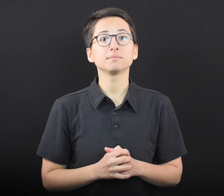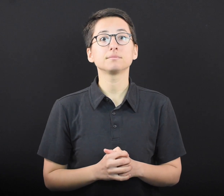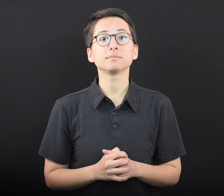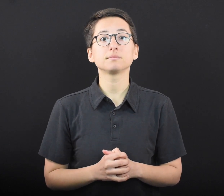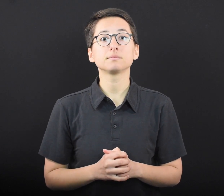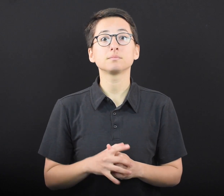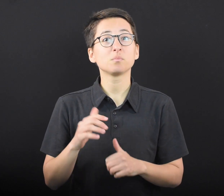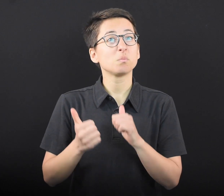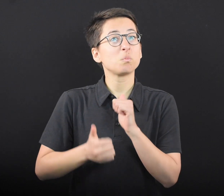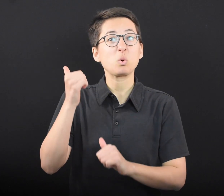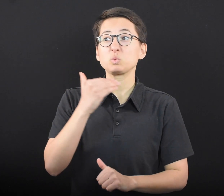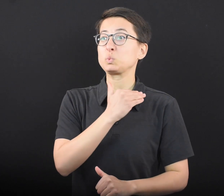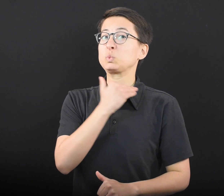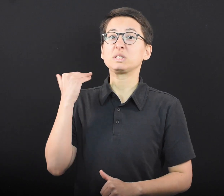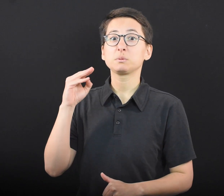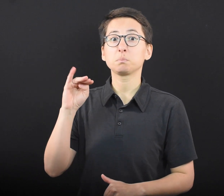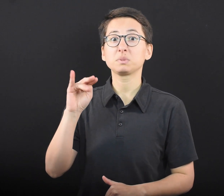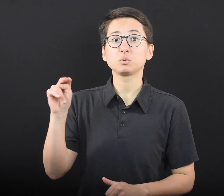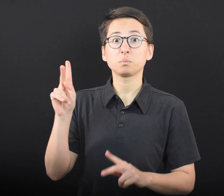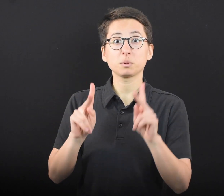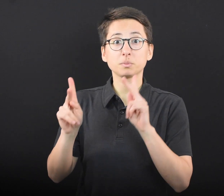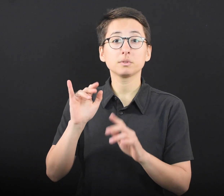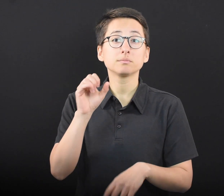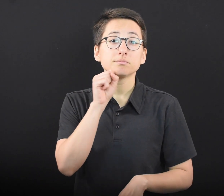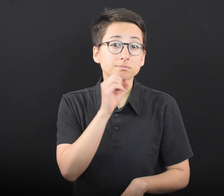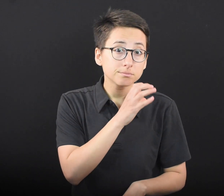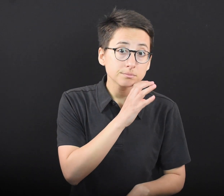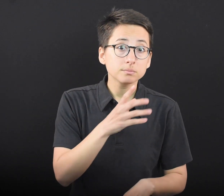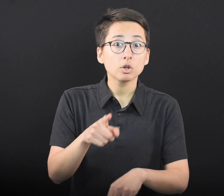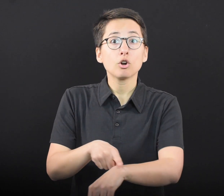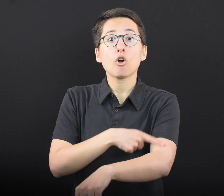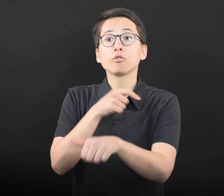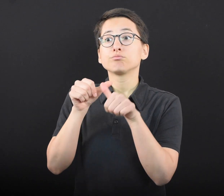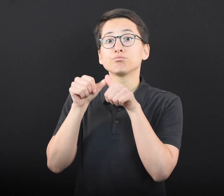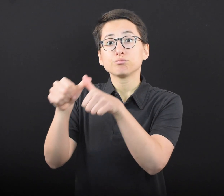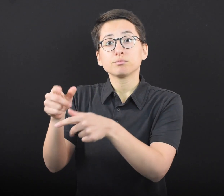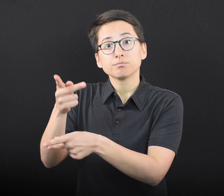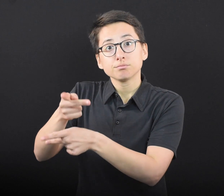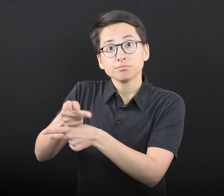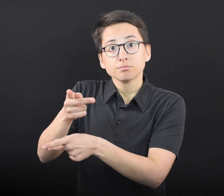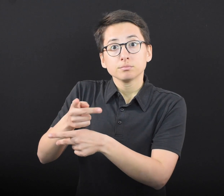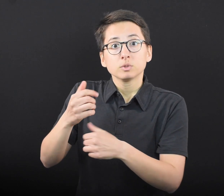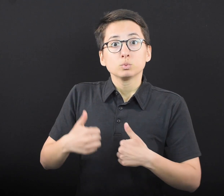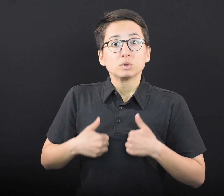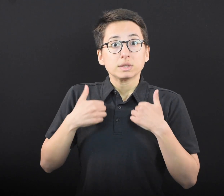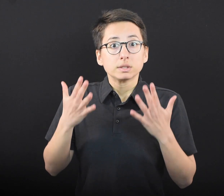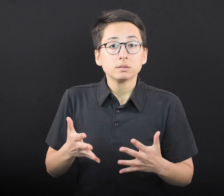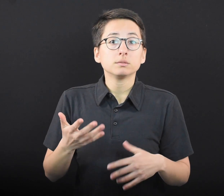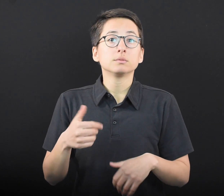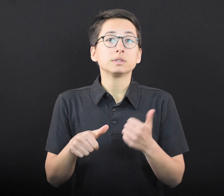The most at-risk Minnesotans – seniors, long-term care residents, assisted living residents,